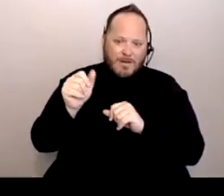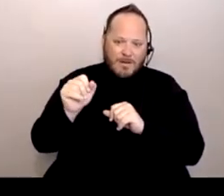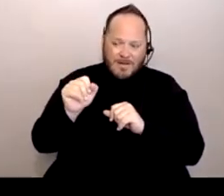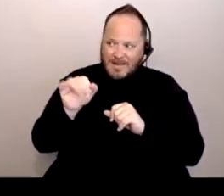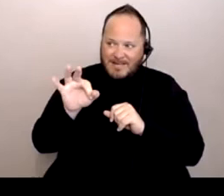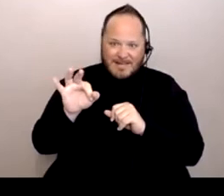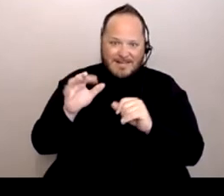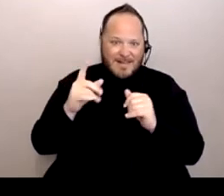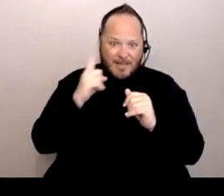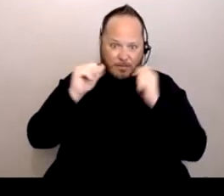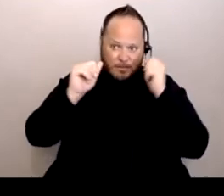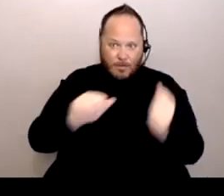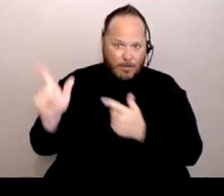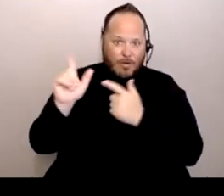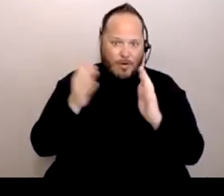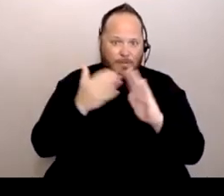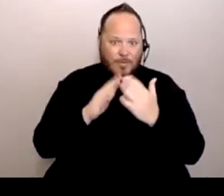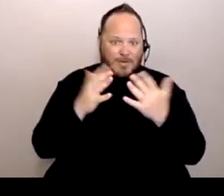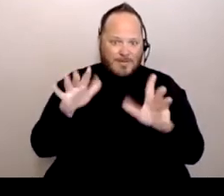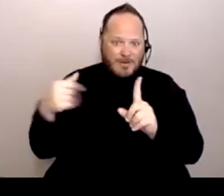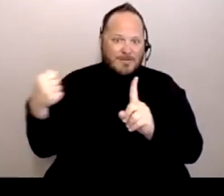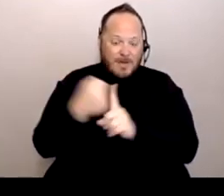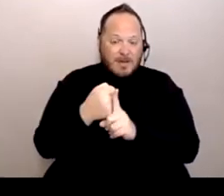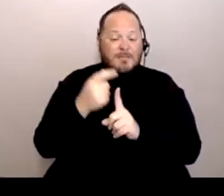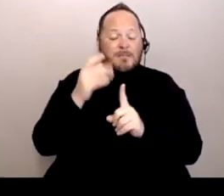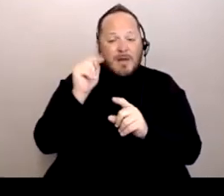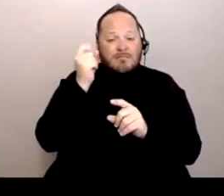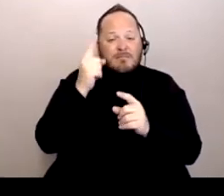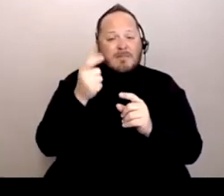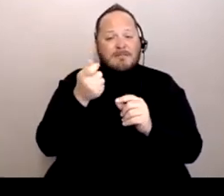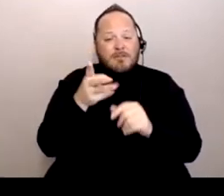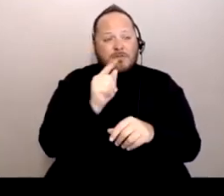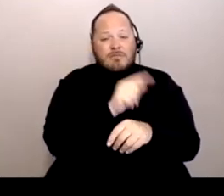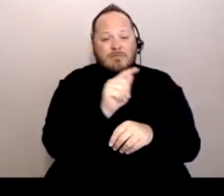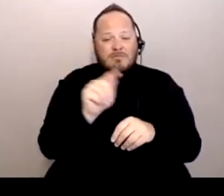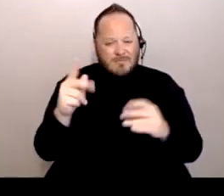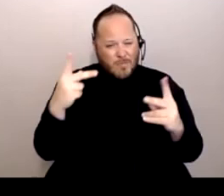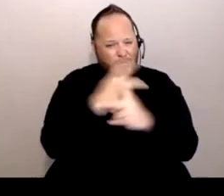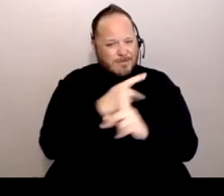Some of them have been more severe, and others in different ways.